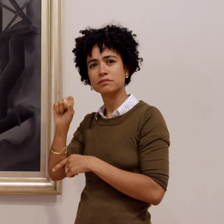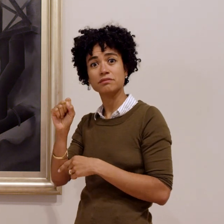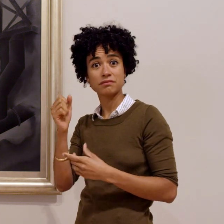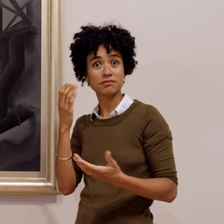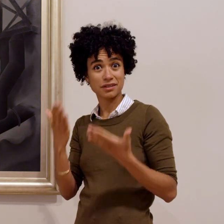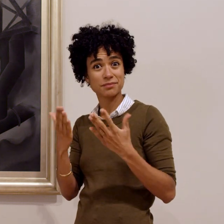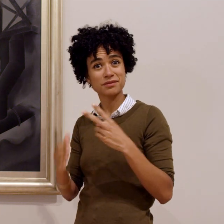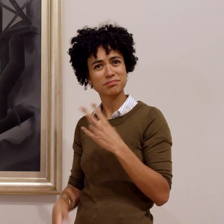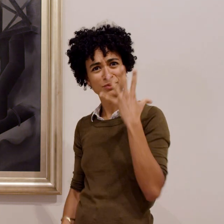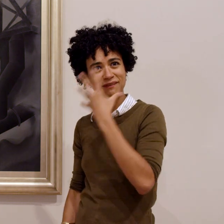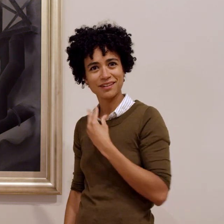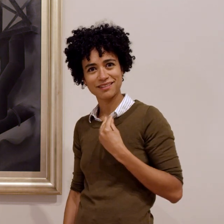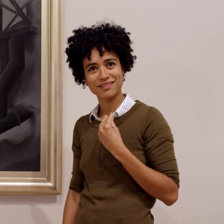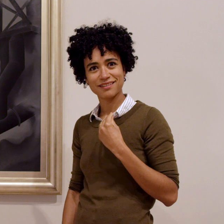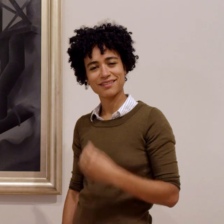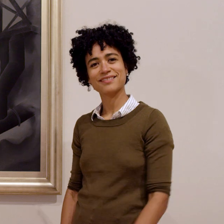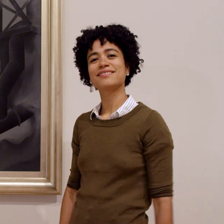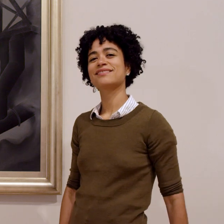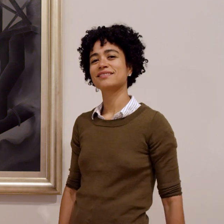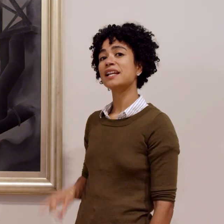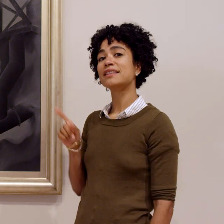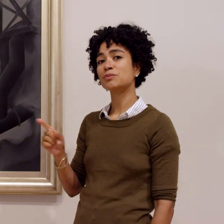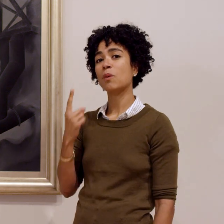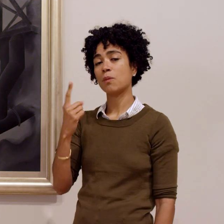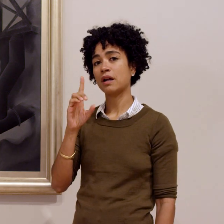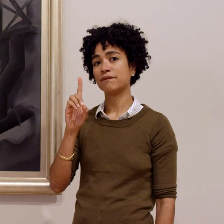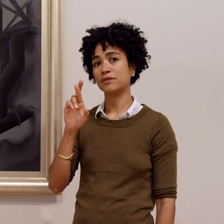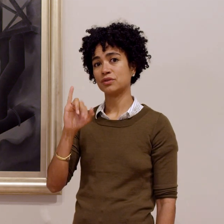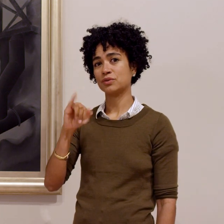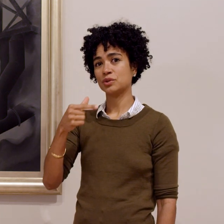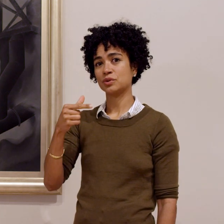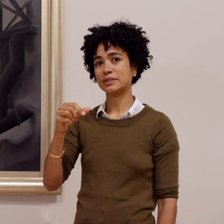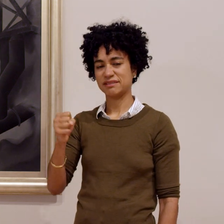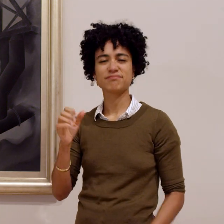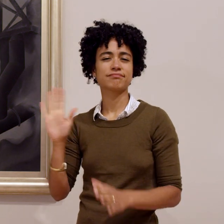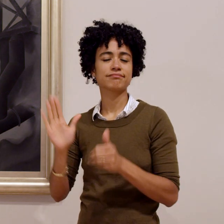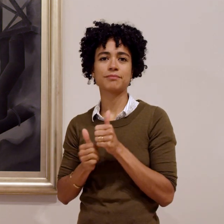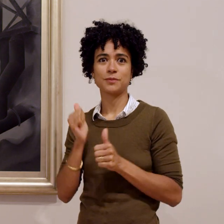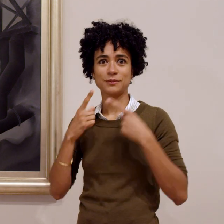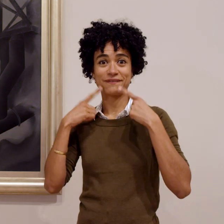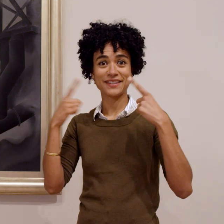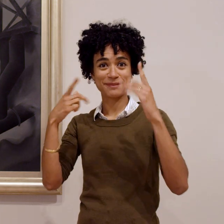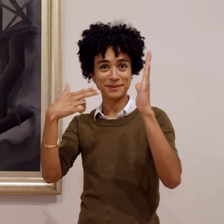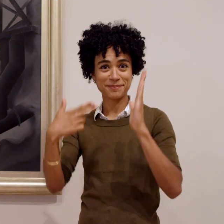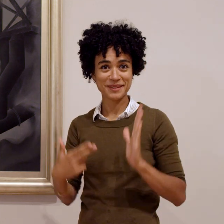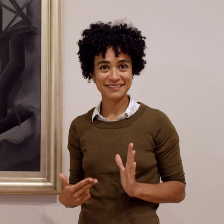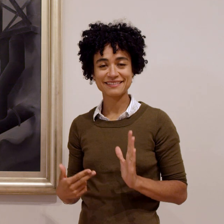they might be beautiful. This is one of Driggs’s most famous paintings.